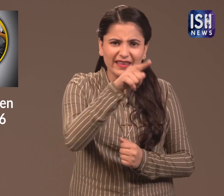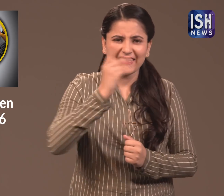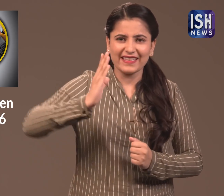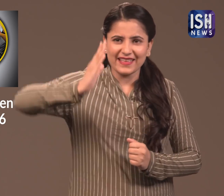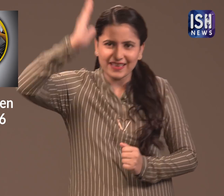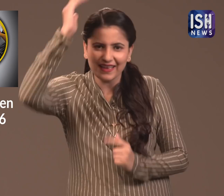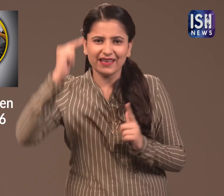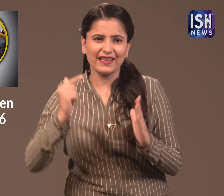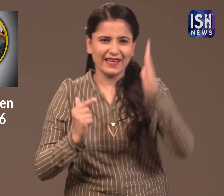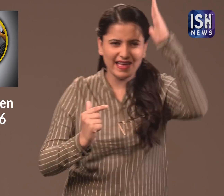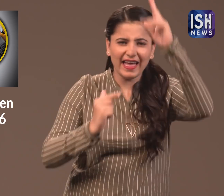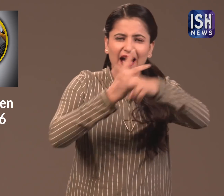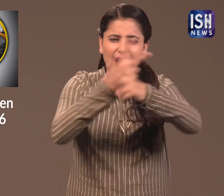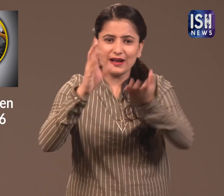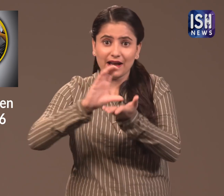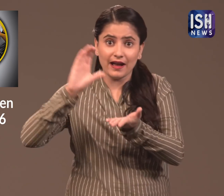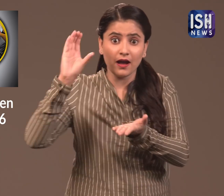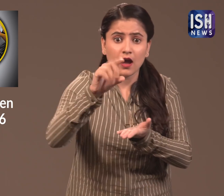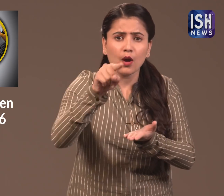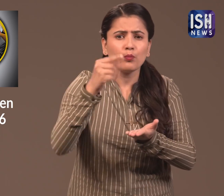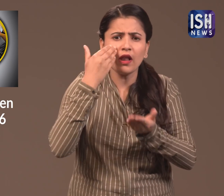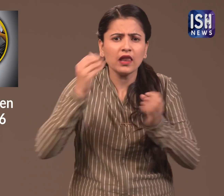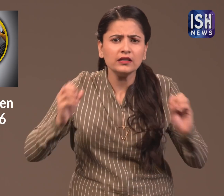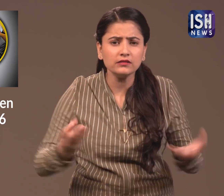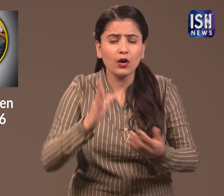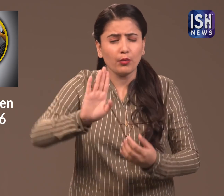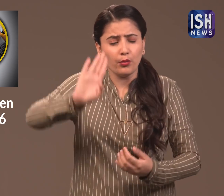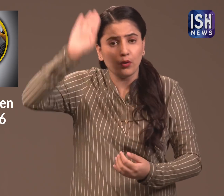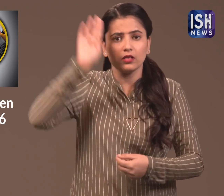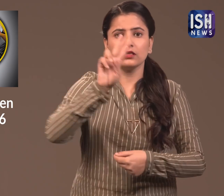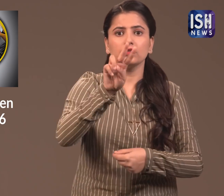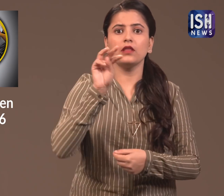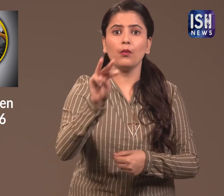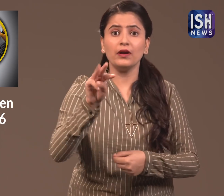This auction started in the year 2000.